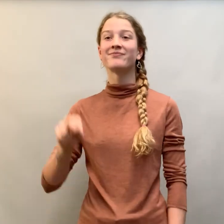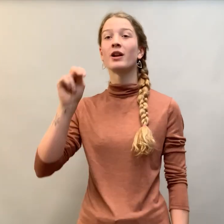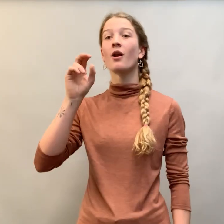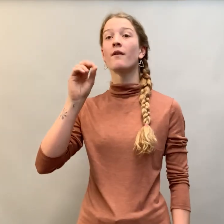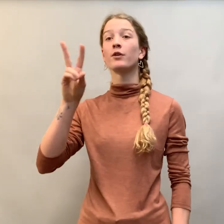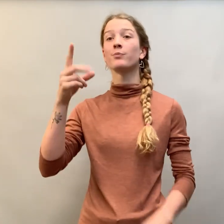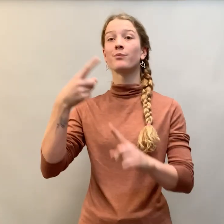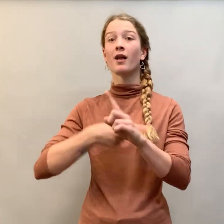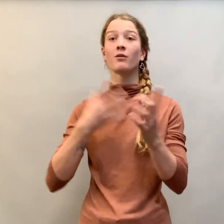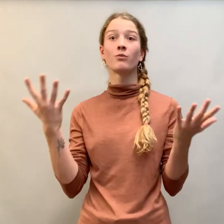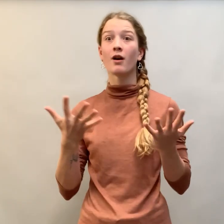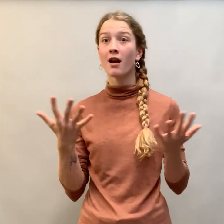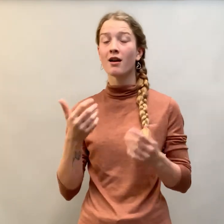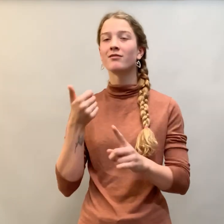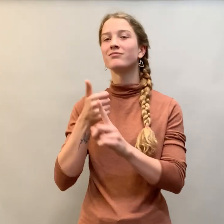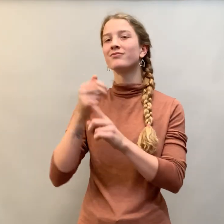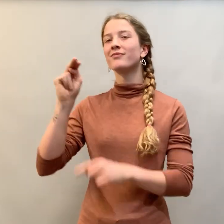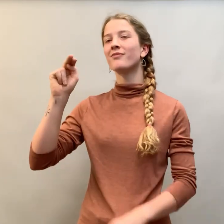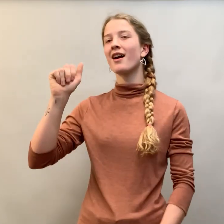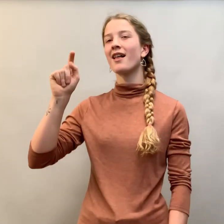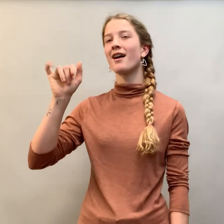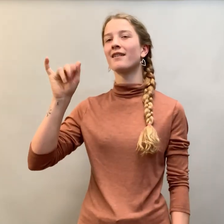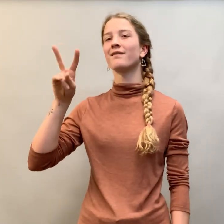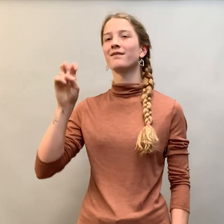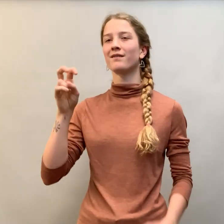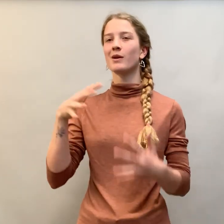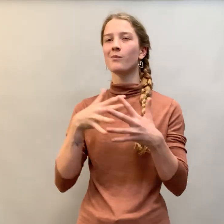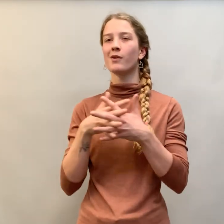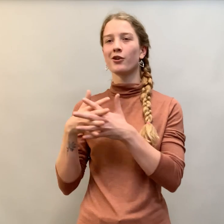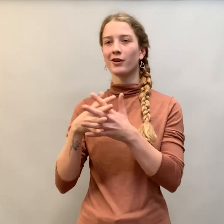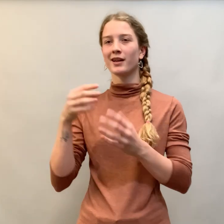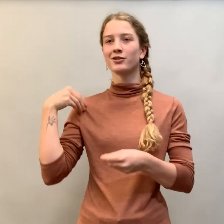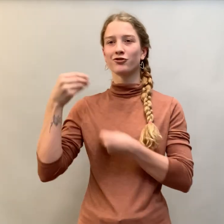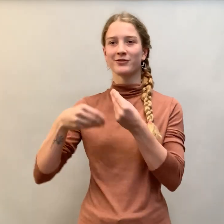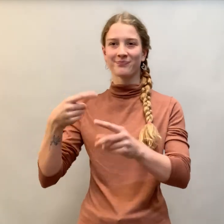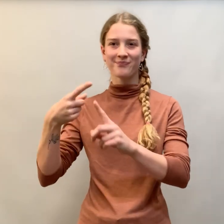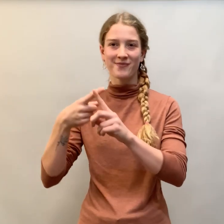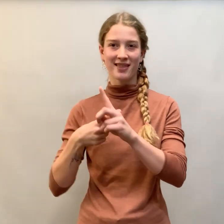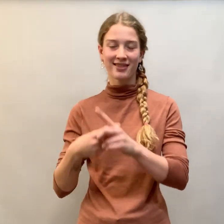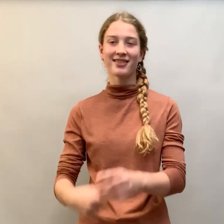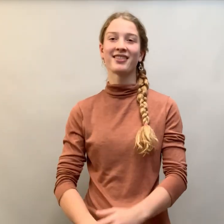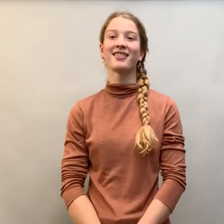November is also Native American Heritage Month.